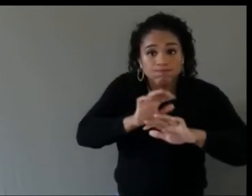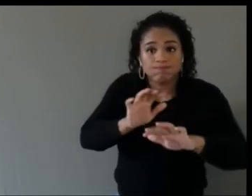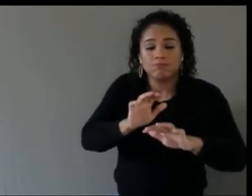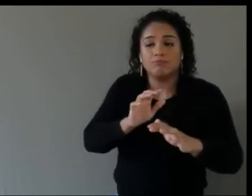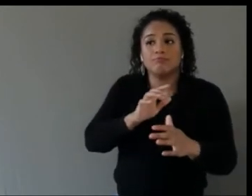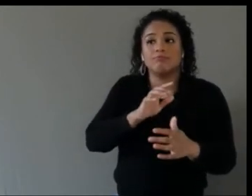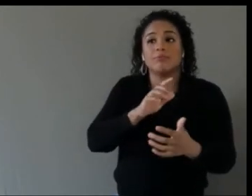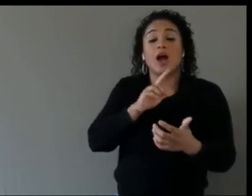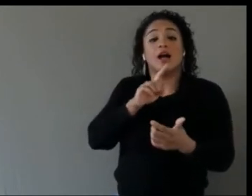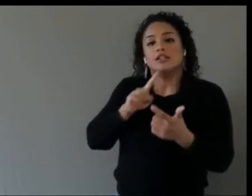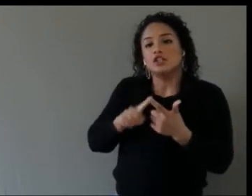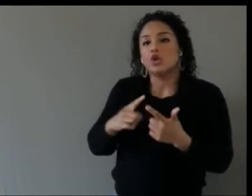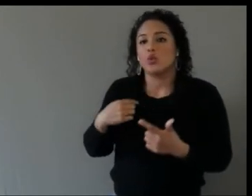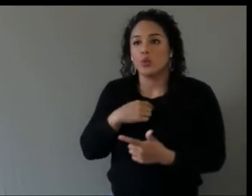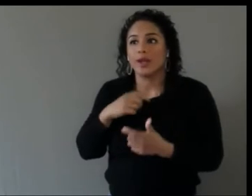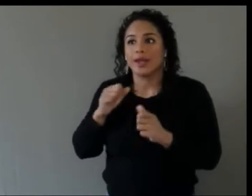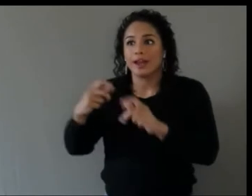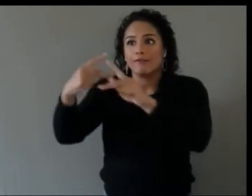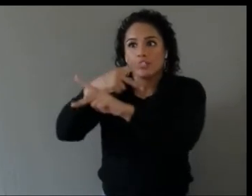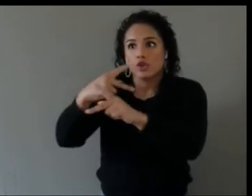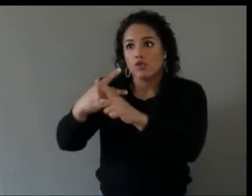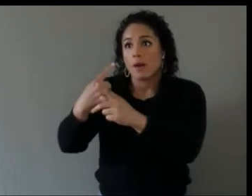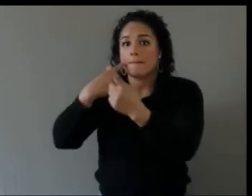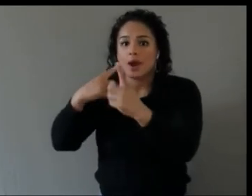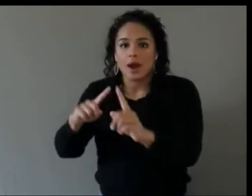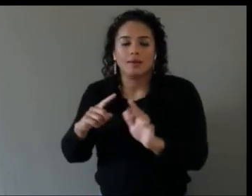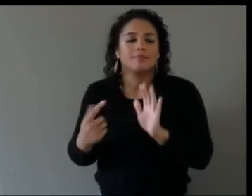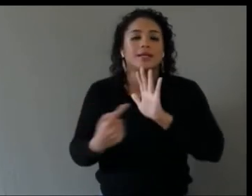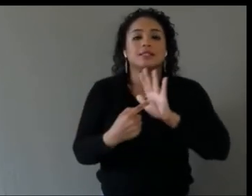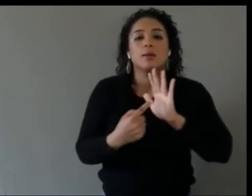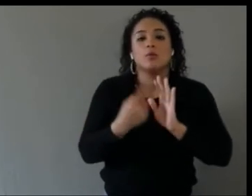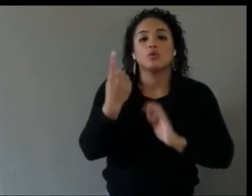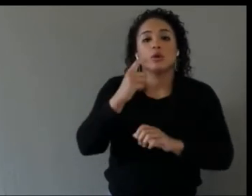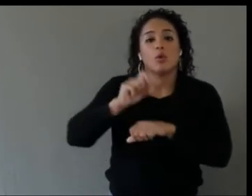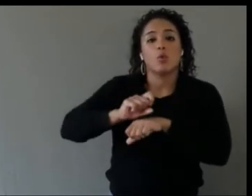for instance, somebody who's working on Oculus, which would ideally, in my perspective, be